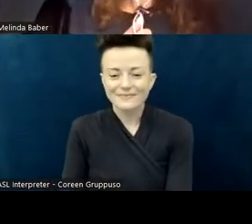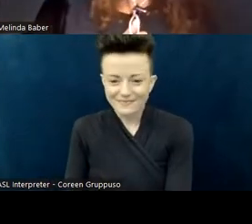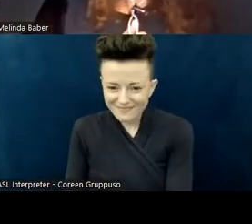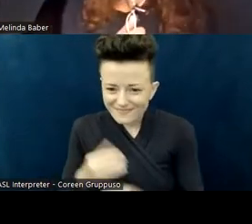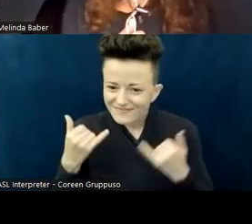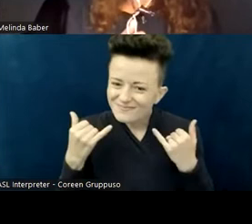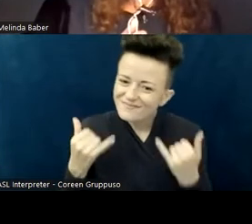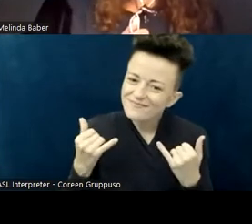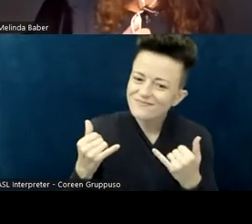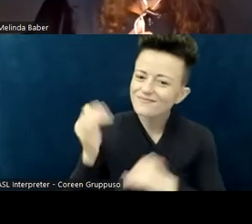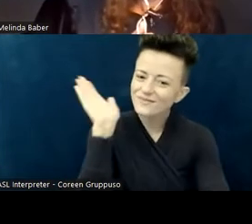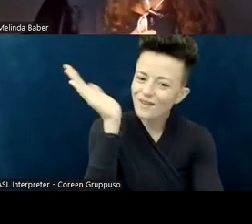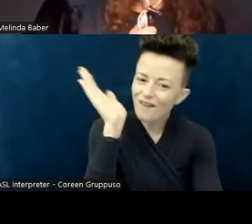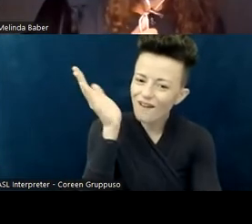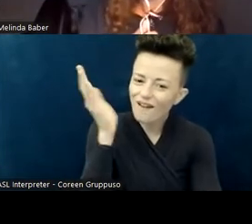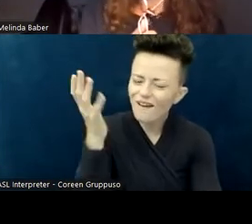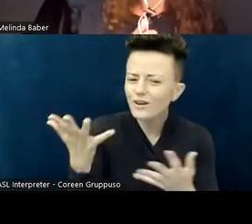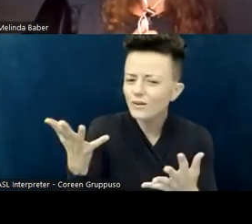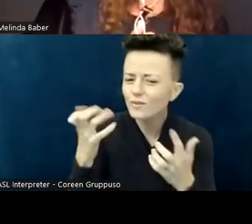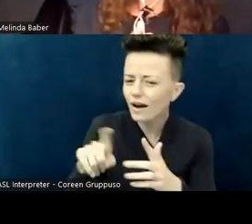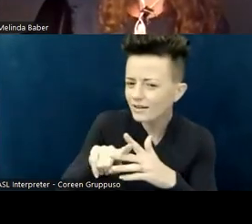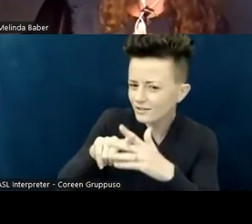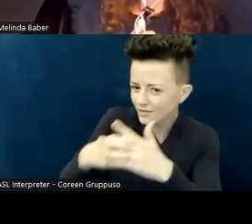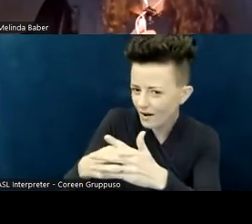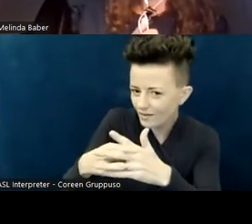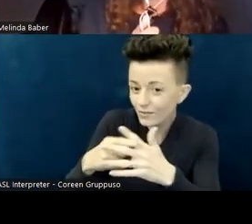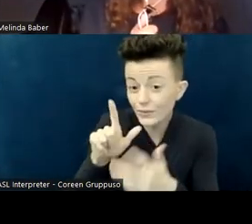with things that individuals can do right now